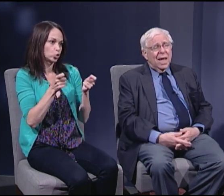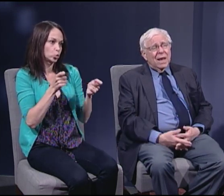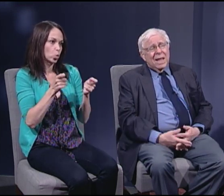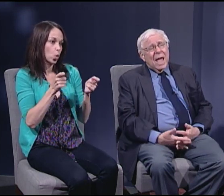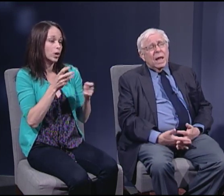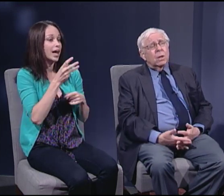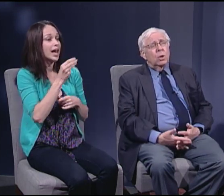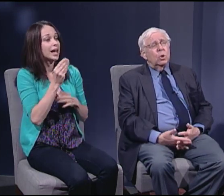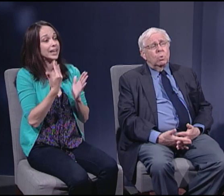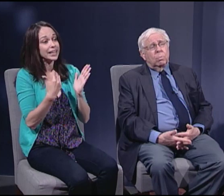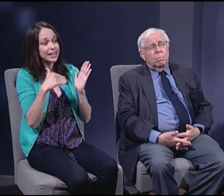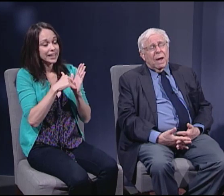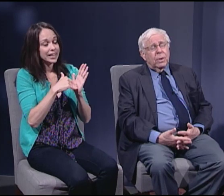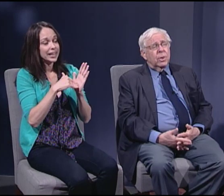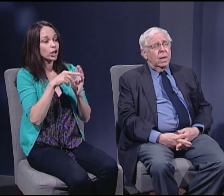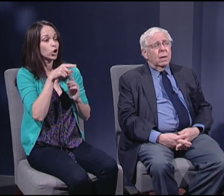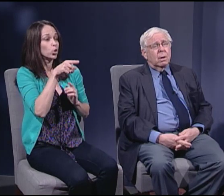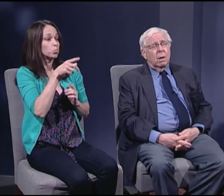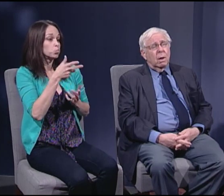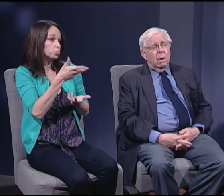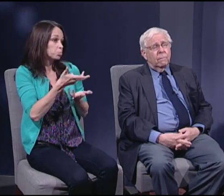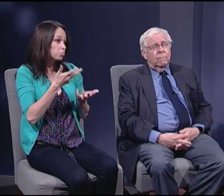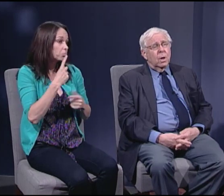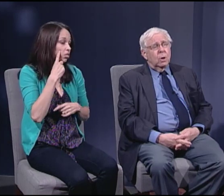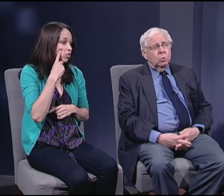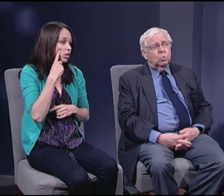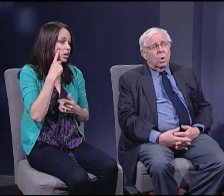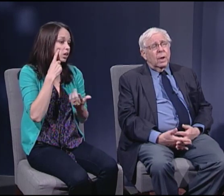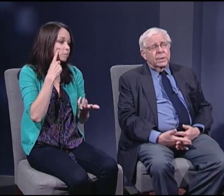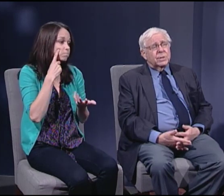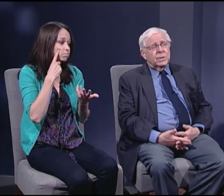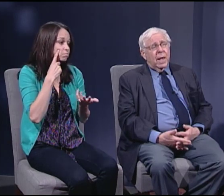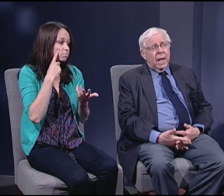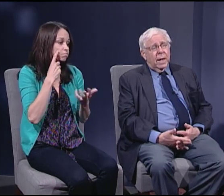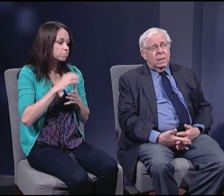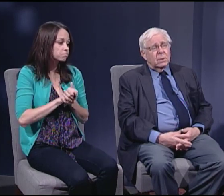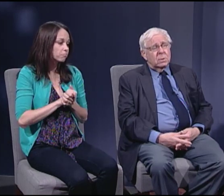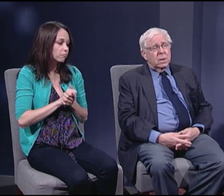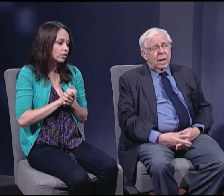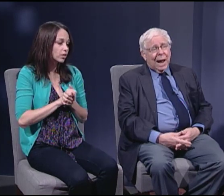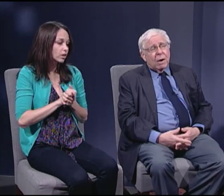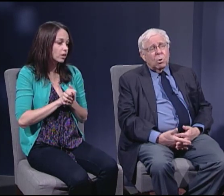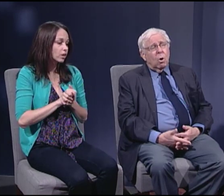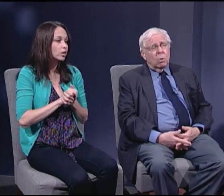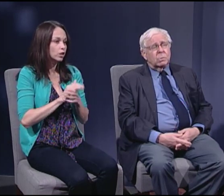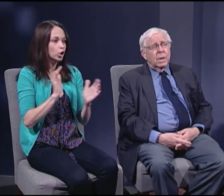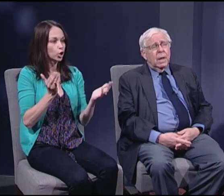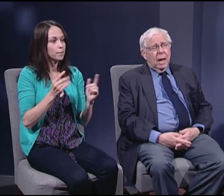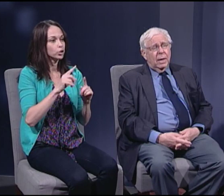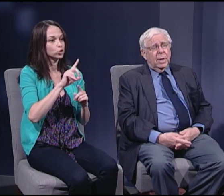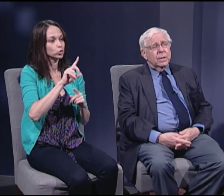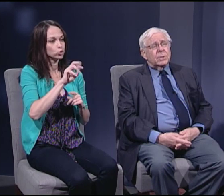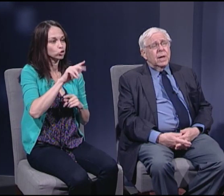And again, you might think of drugs and alcohol in the extent